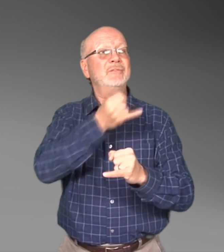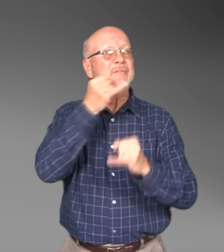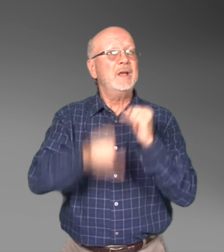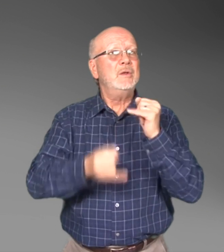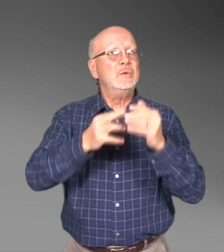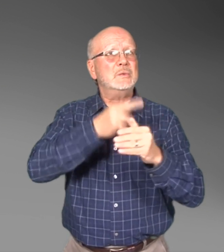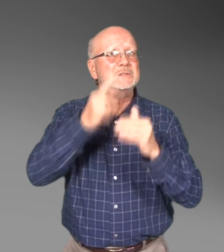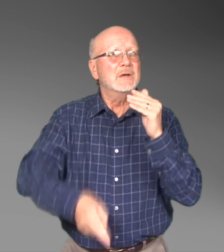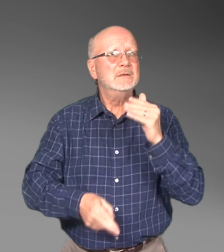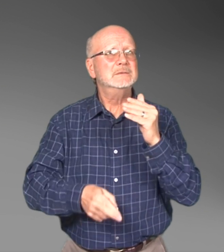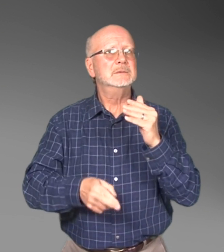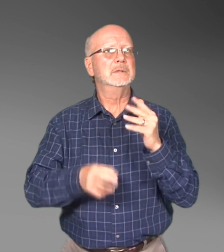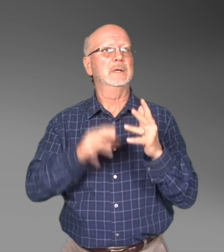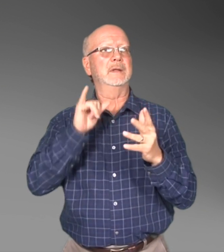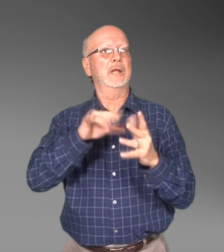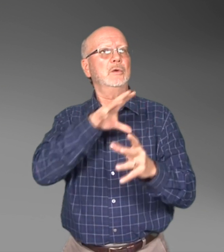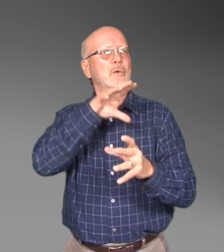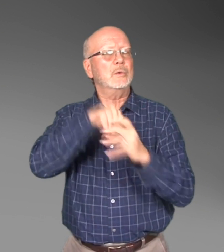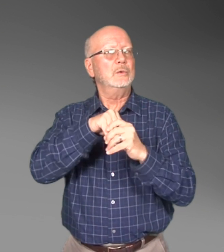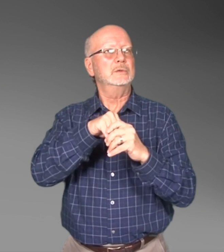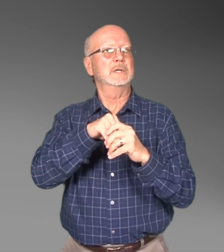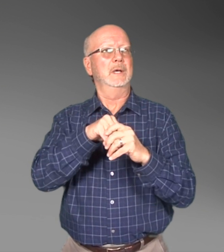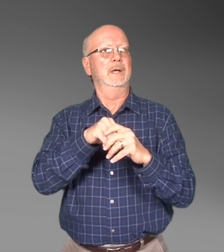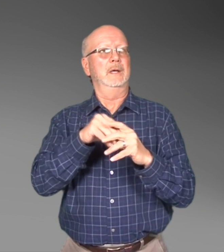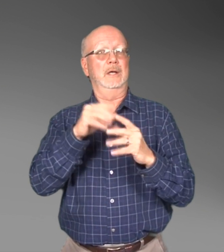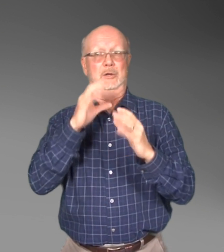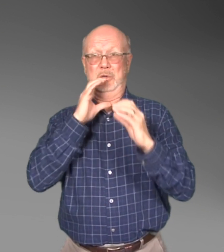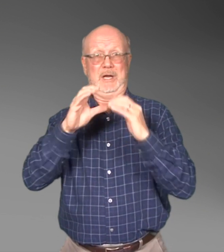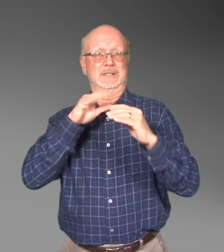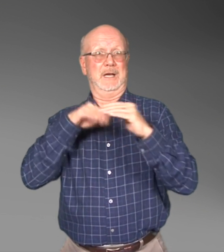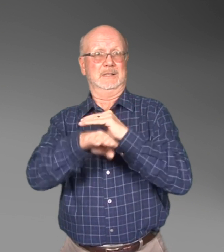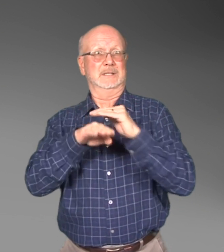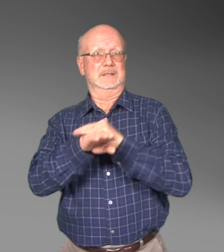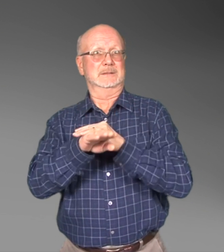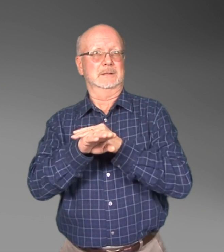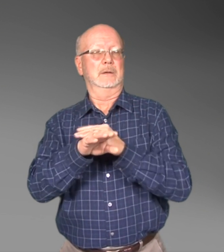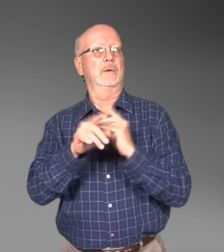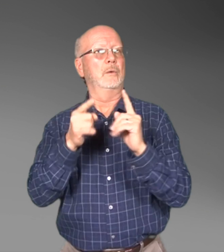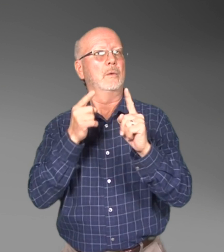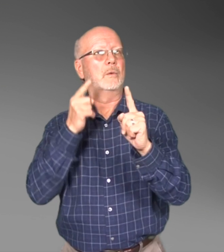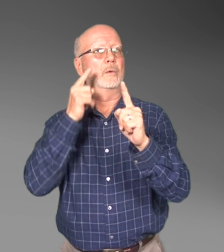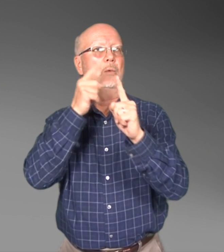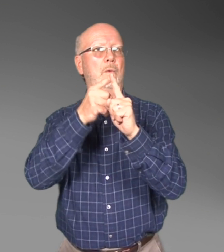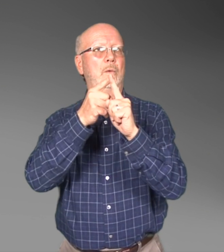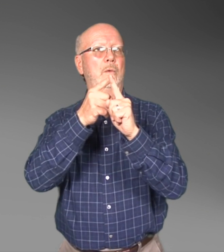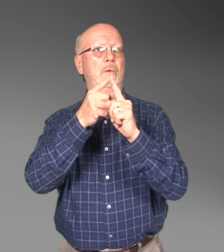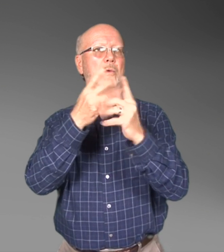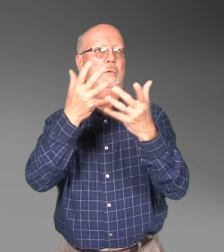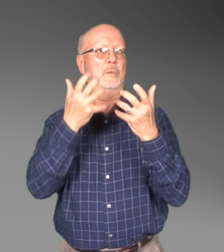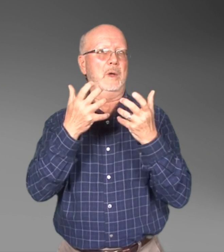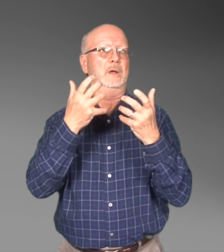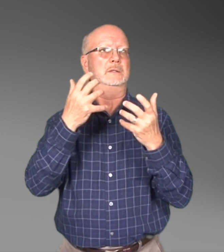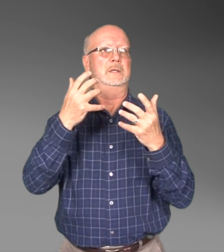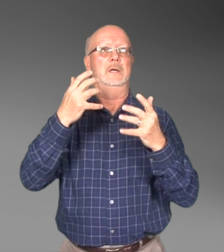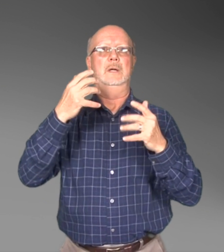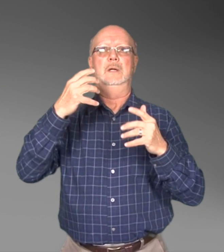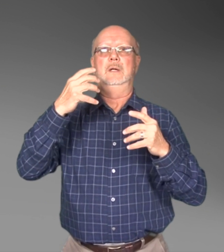The final goal is to have more appropriate placement outcomes. For example, if an individual